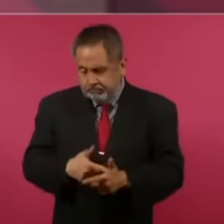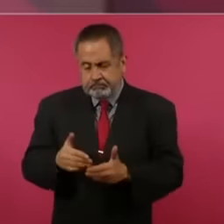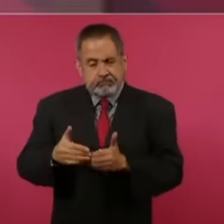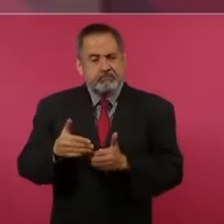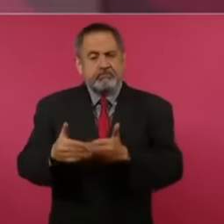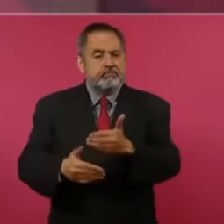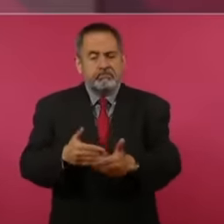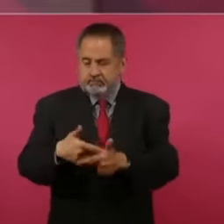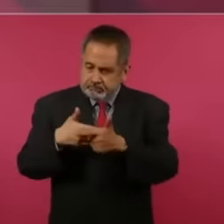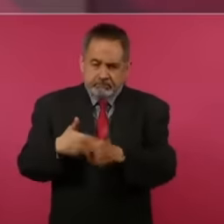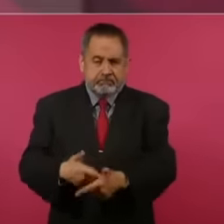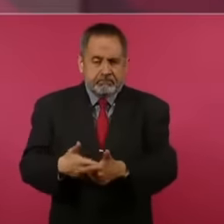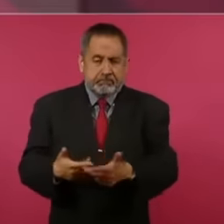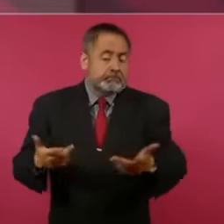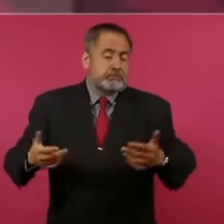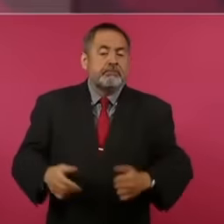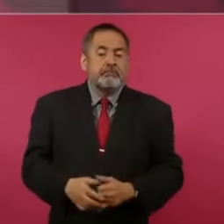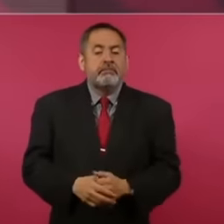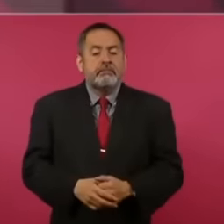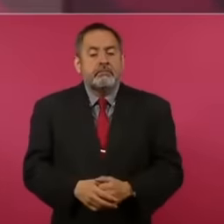and